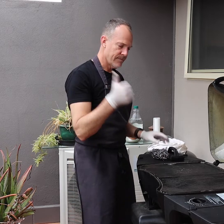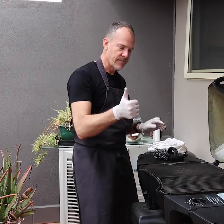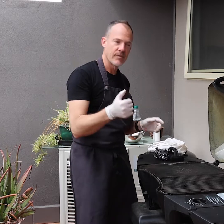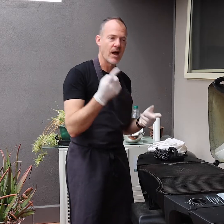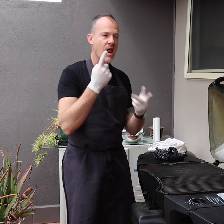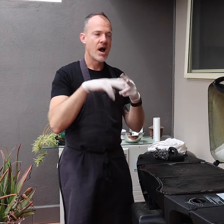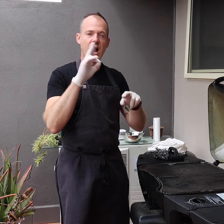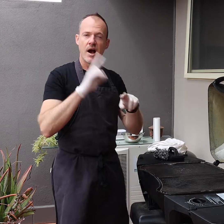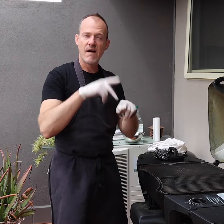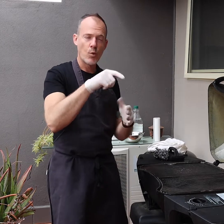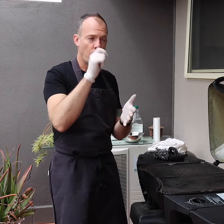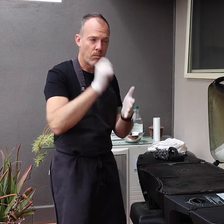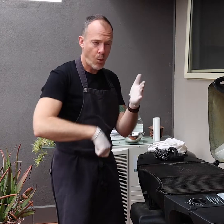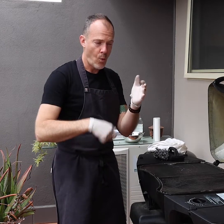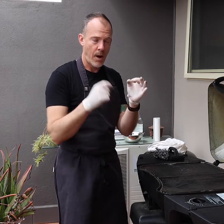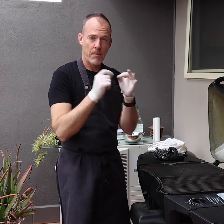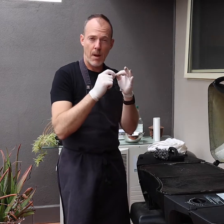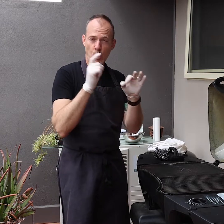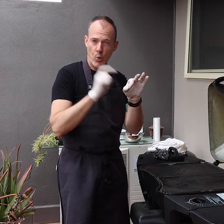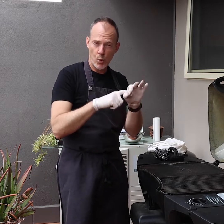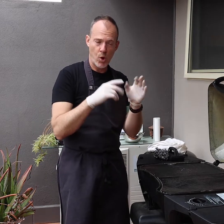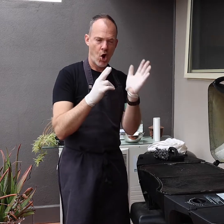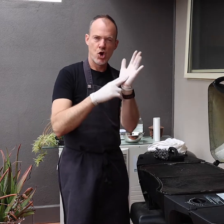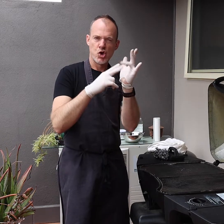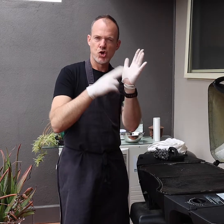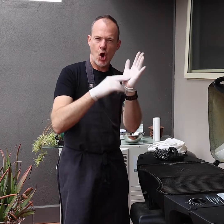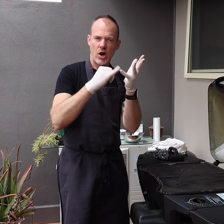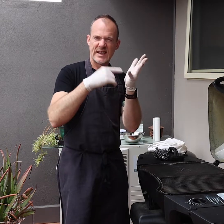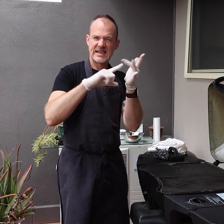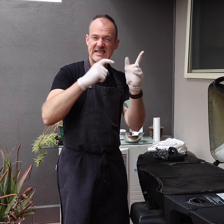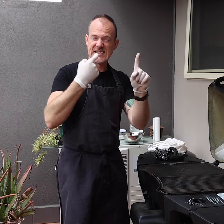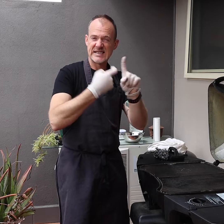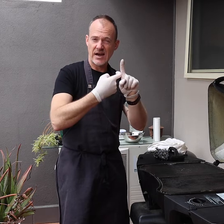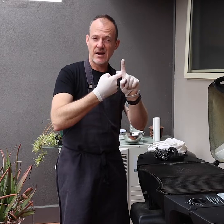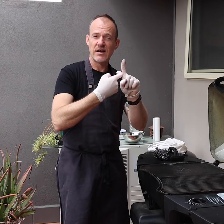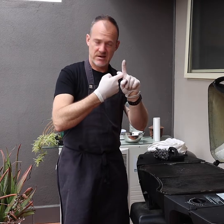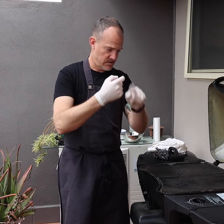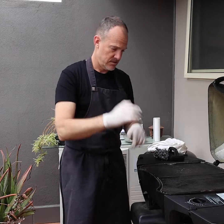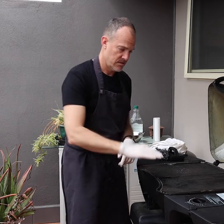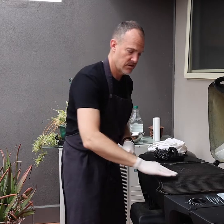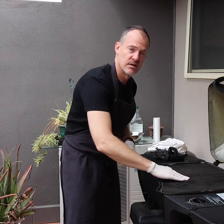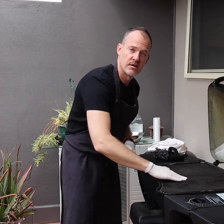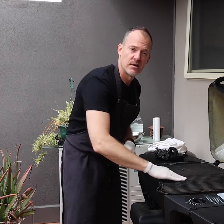If you have bought a BBQ with a non-stick coating,